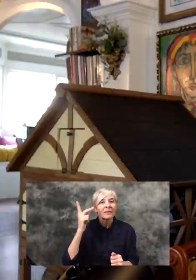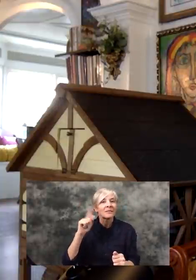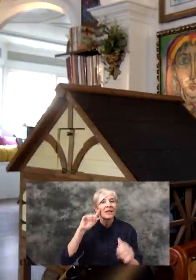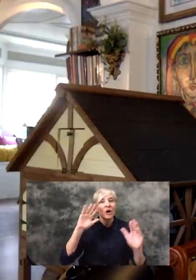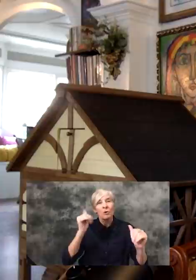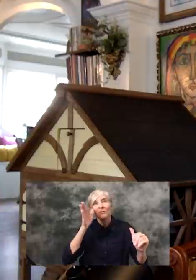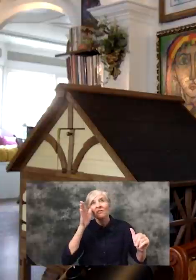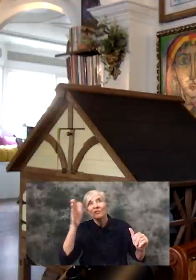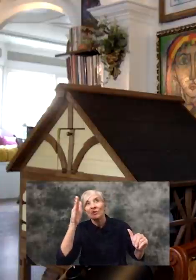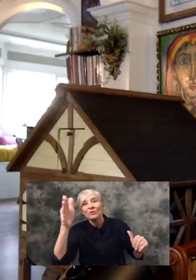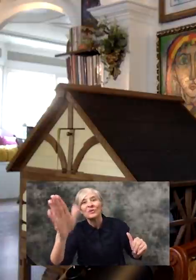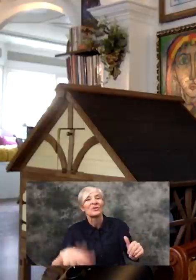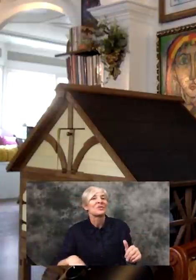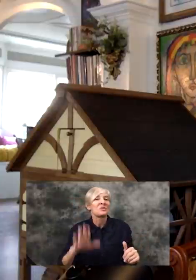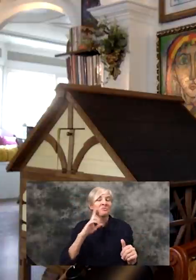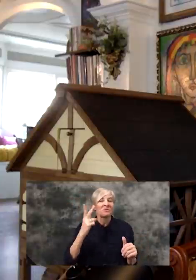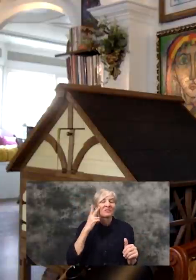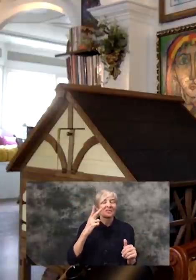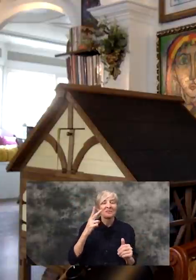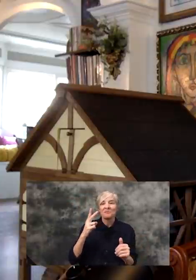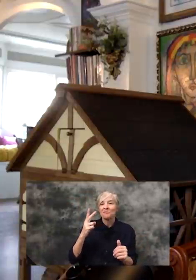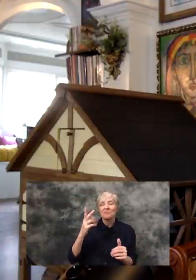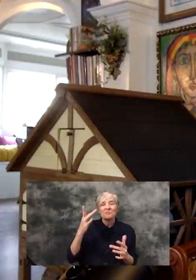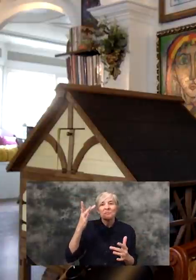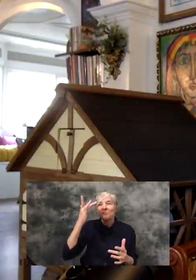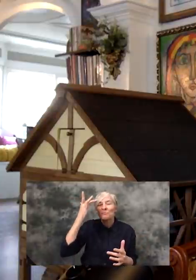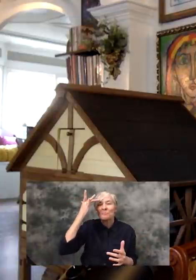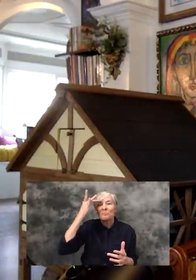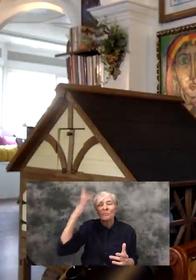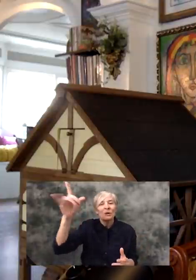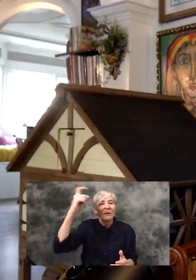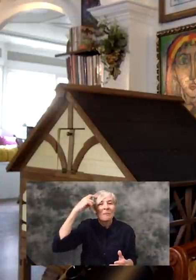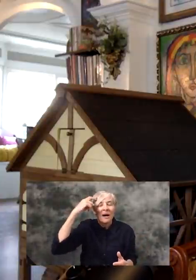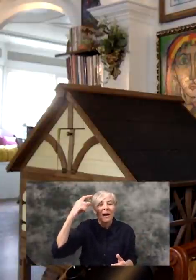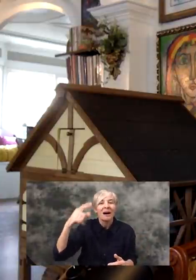the last time you see such a brilliant mind and voice out there in the